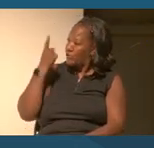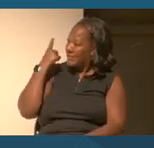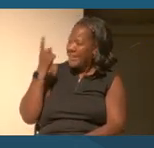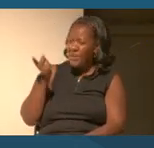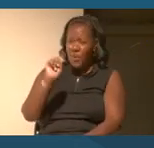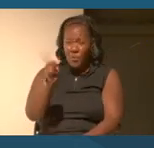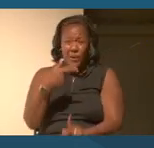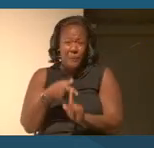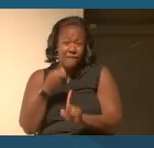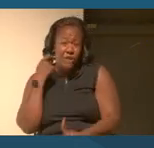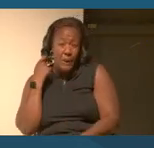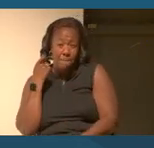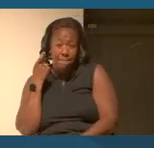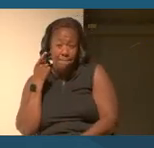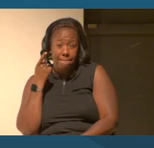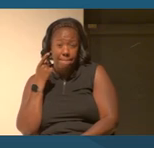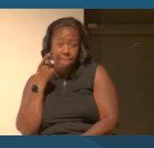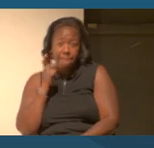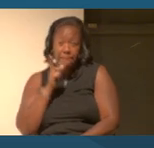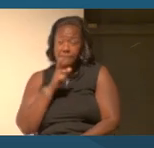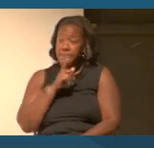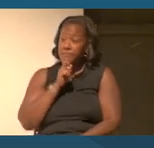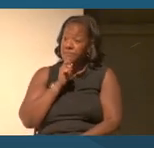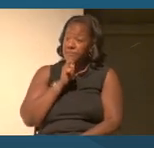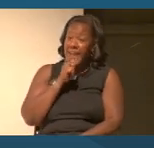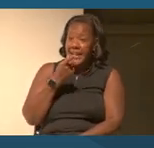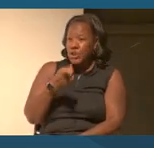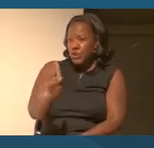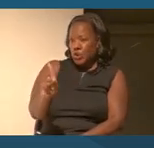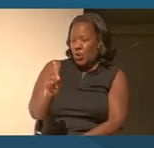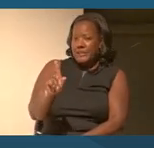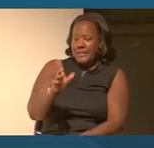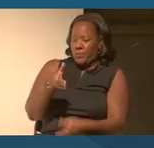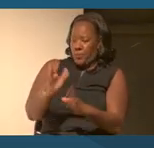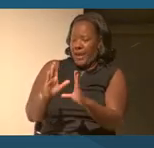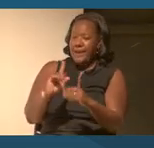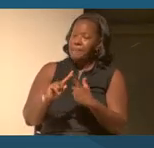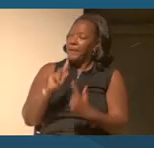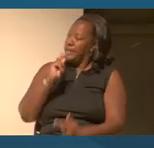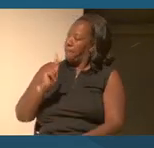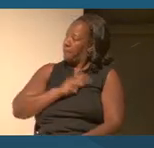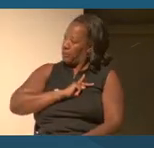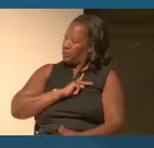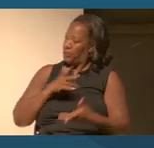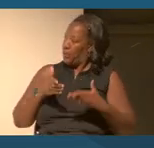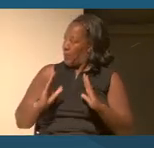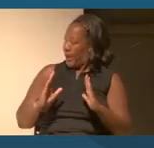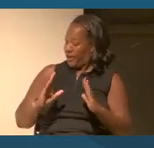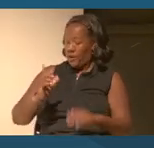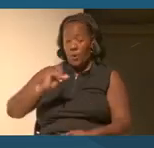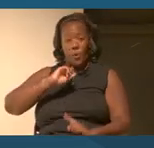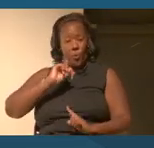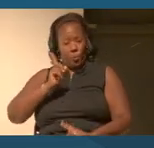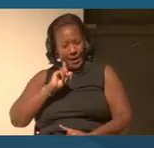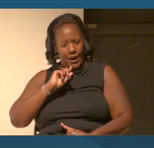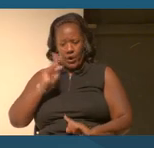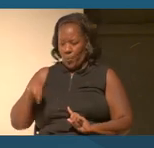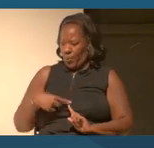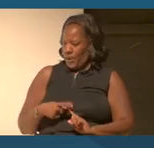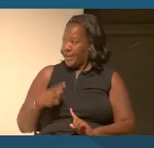Not in an insulting prime personal way, but in personalized way. We need to understand really where and when do we enter into this history?